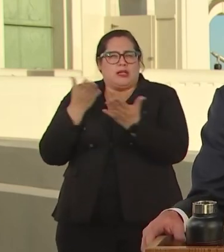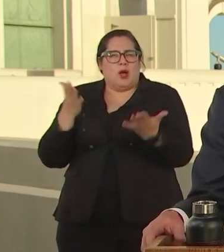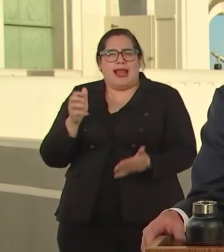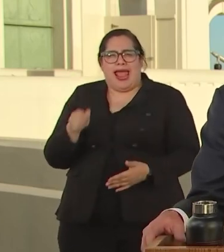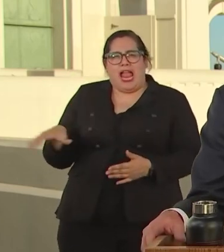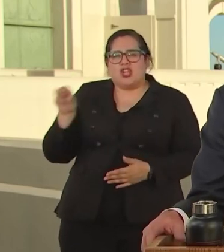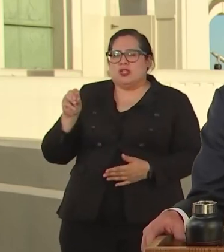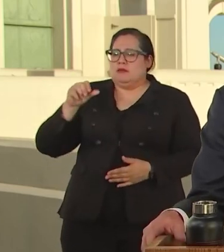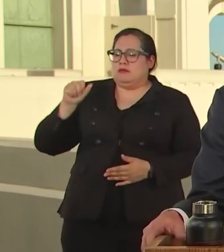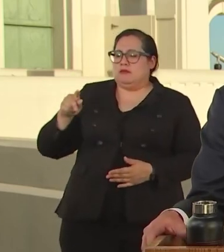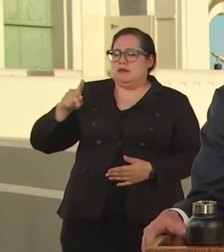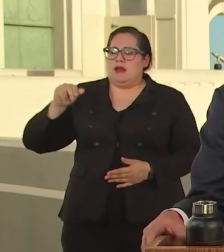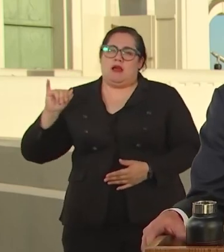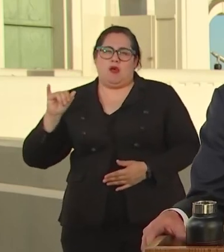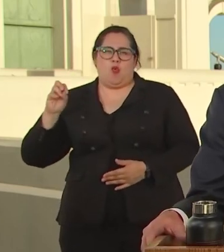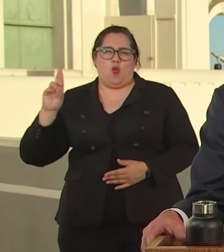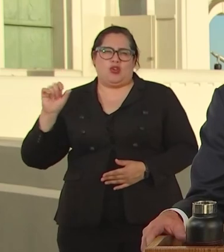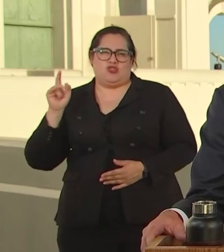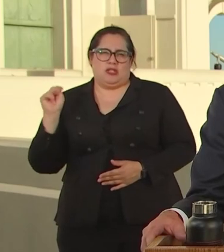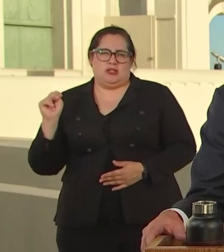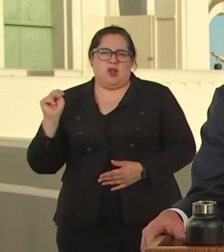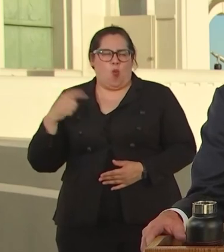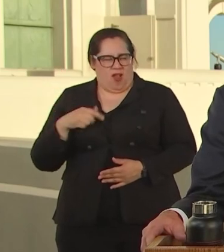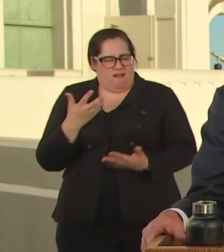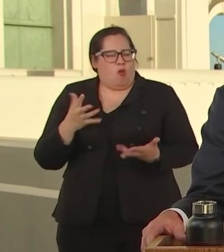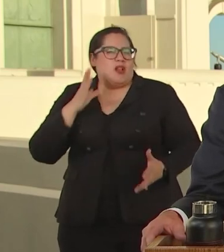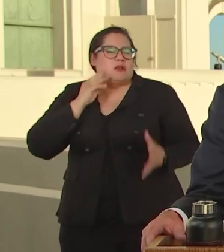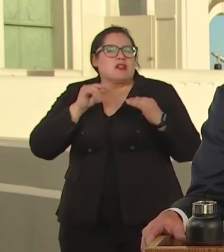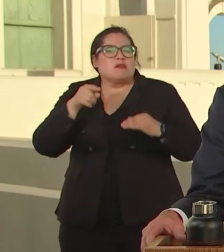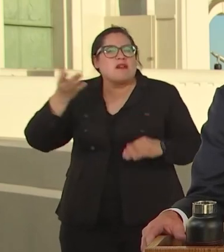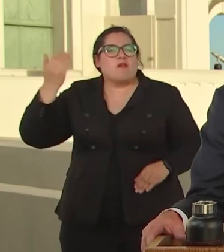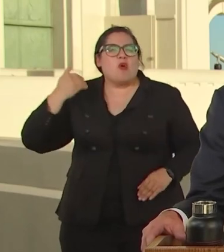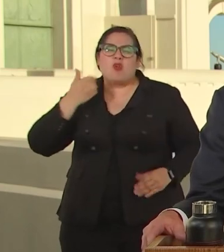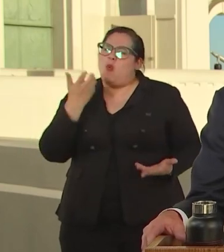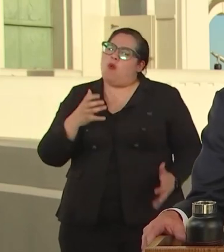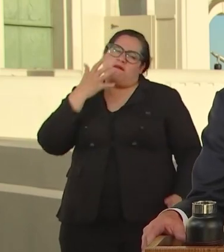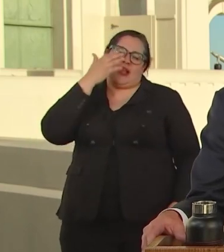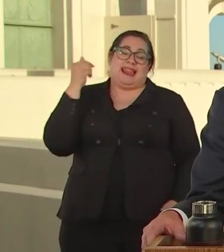LET'S NOT FORGET THAT. ON A STREET THAT TODAY RUNS